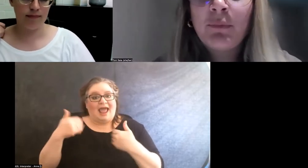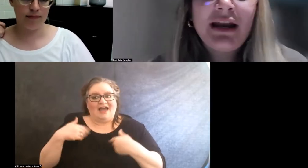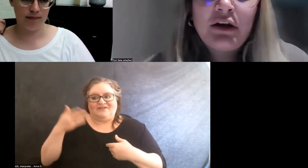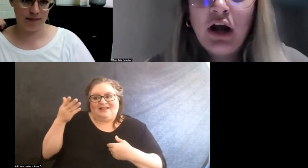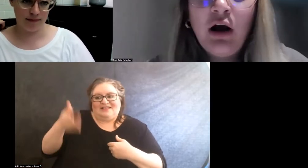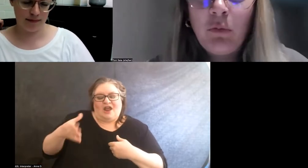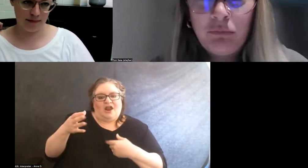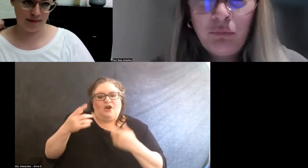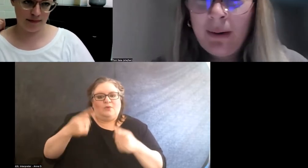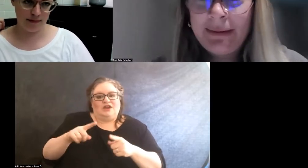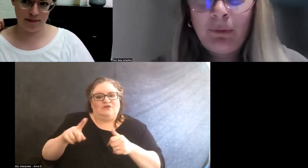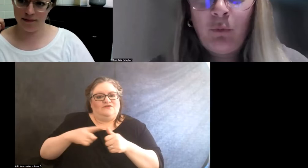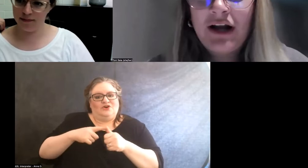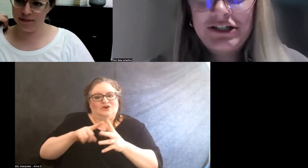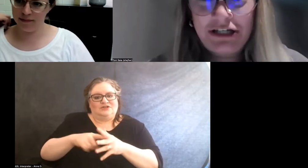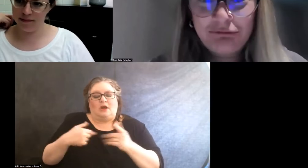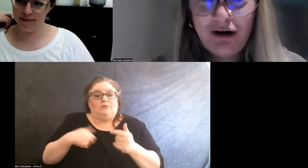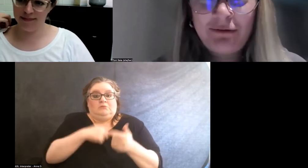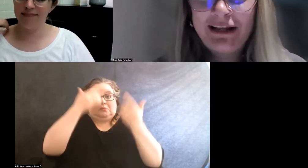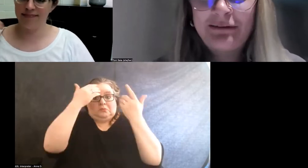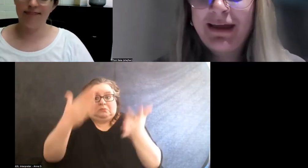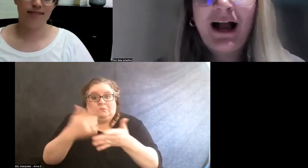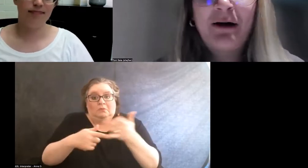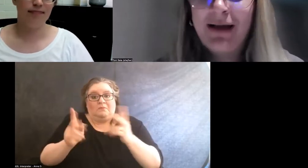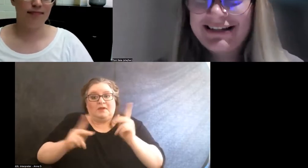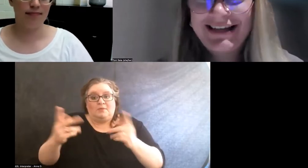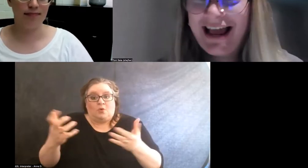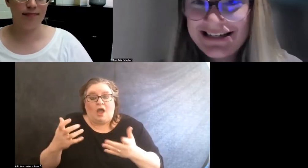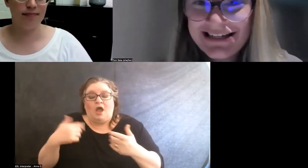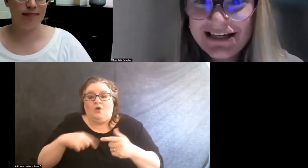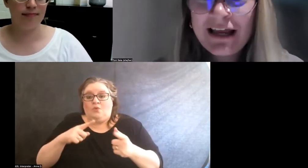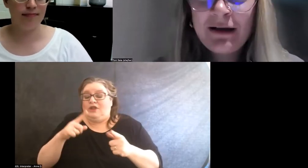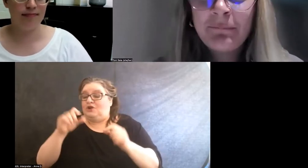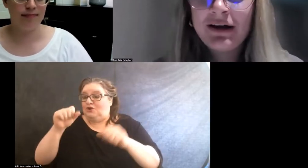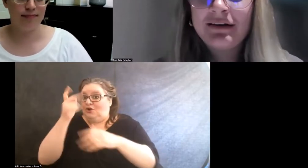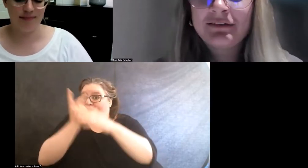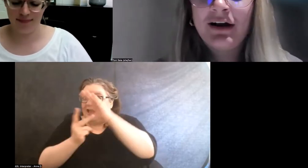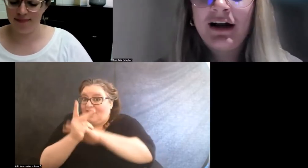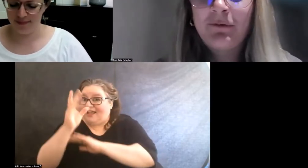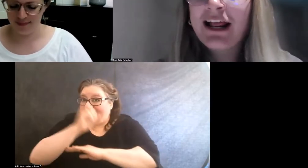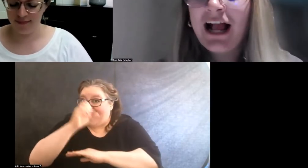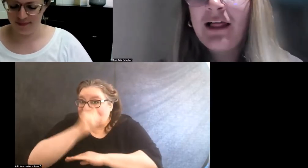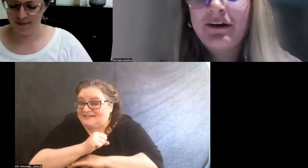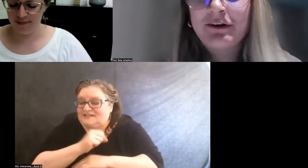we didn't know what people wanted, right? We can make our best guess, but when I got there,